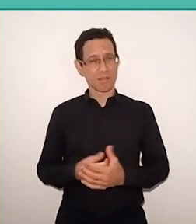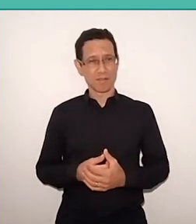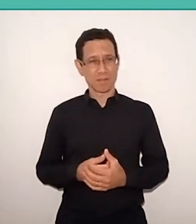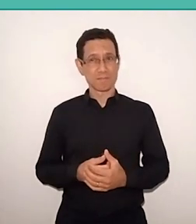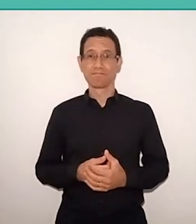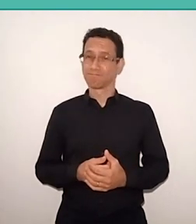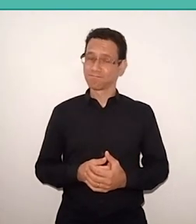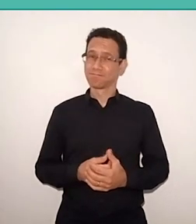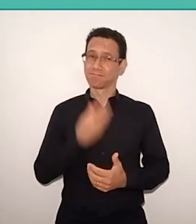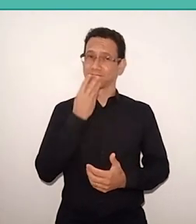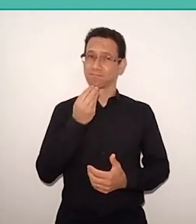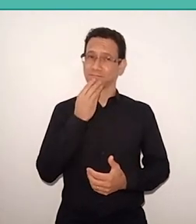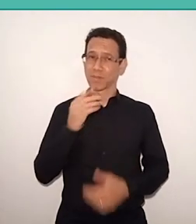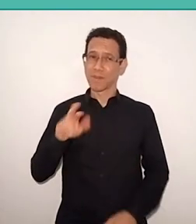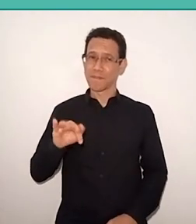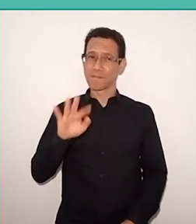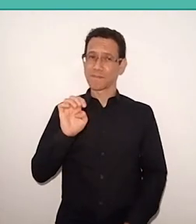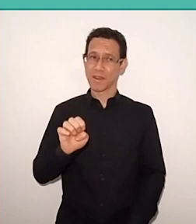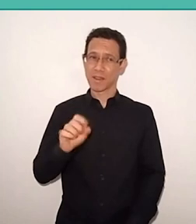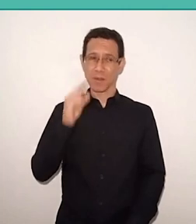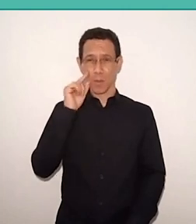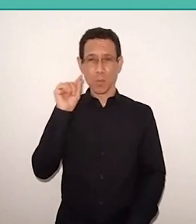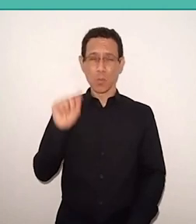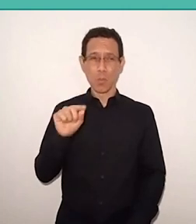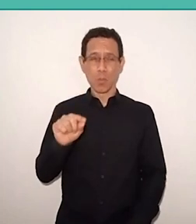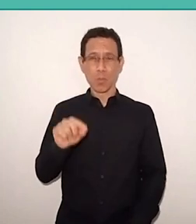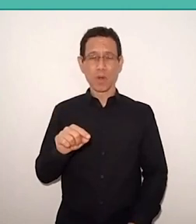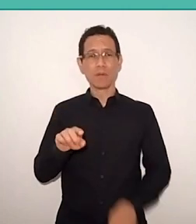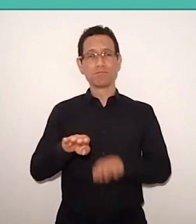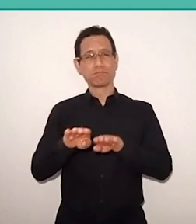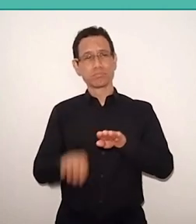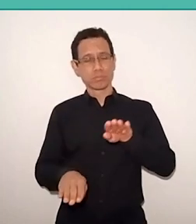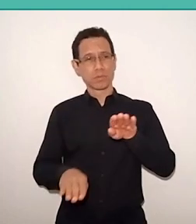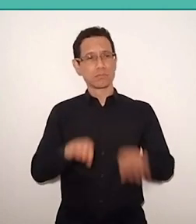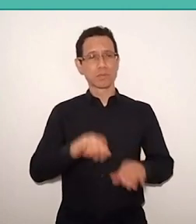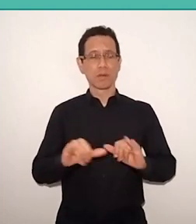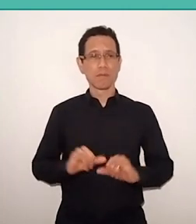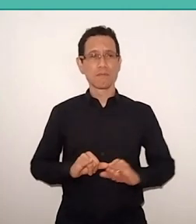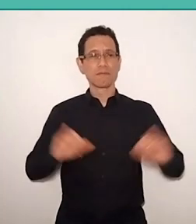nor the virtual inequality, Freire may announce a possibility